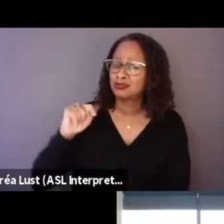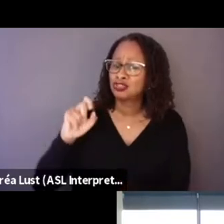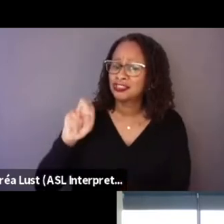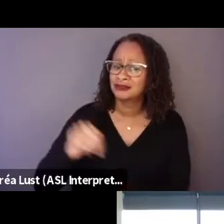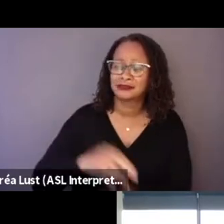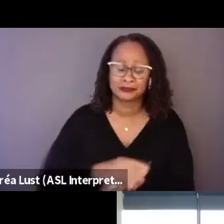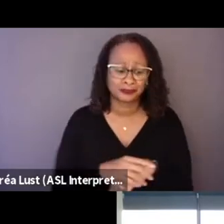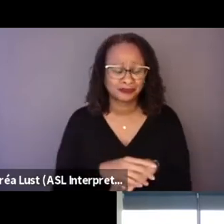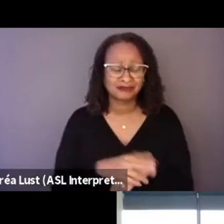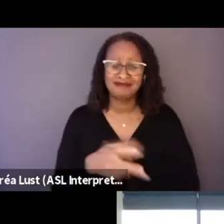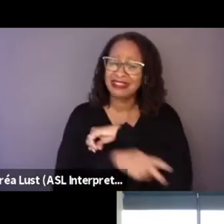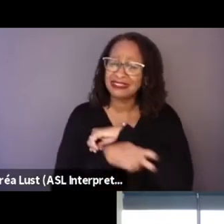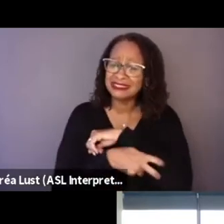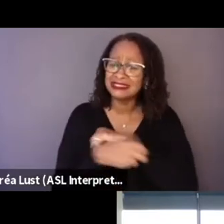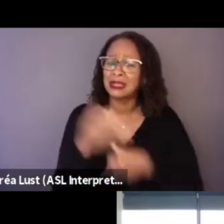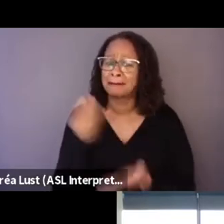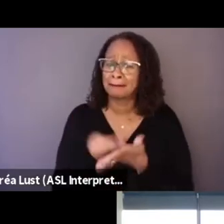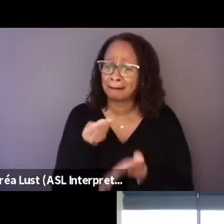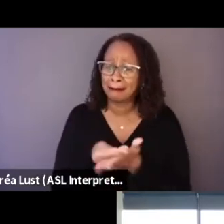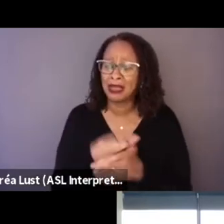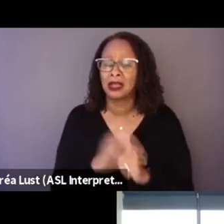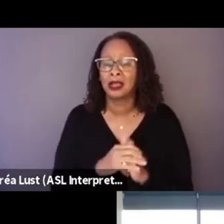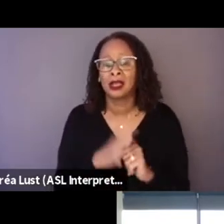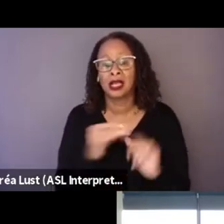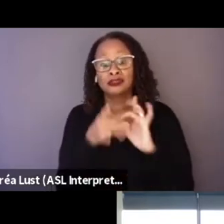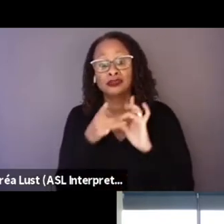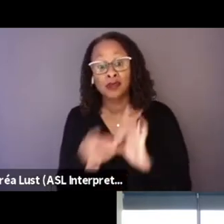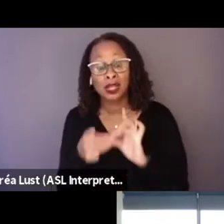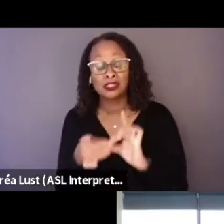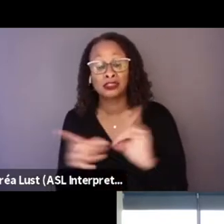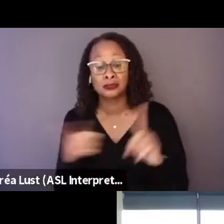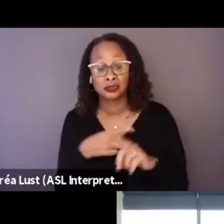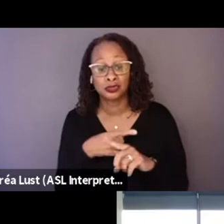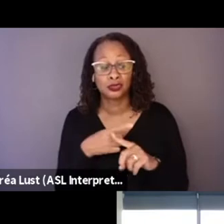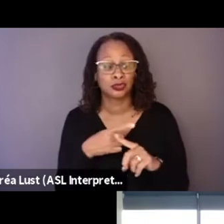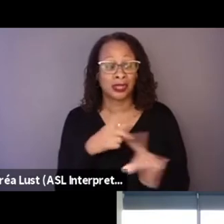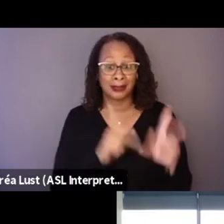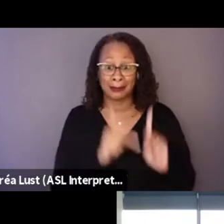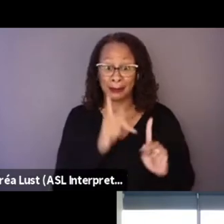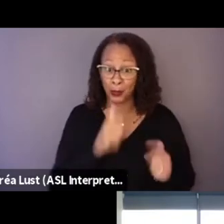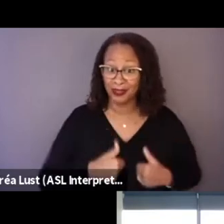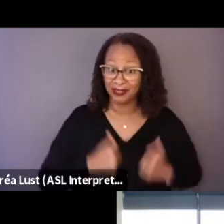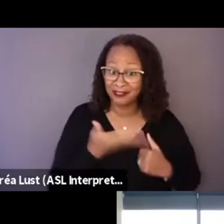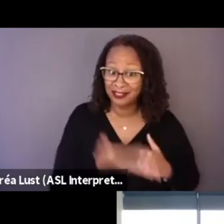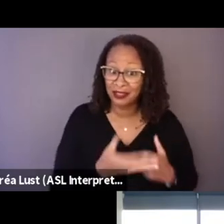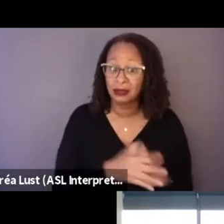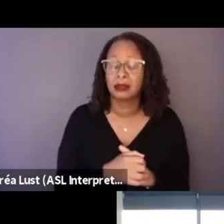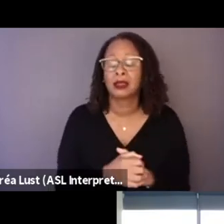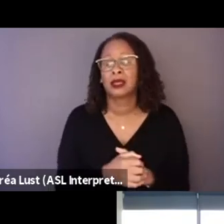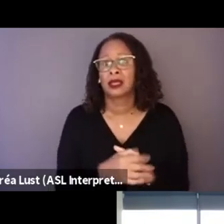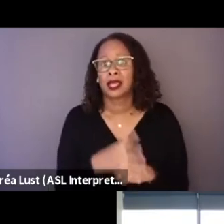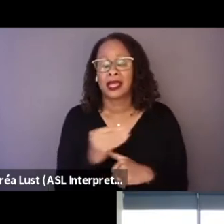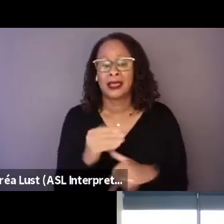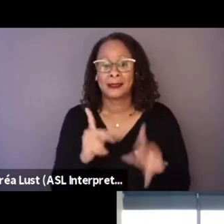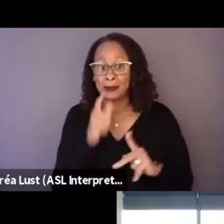and the relationship to citizens and to the ones who are higher in command?